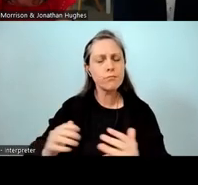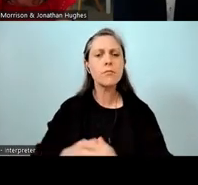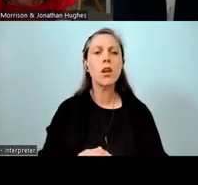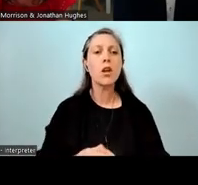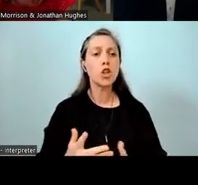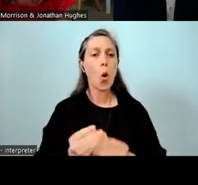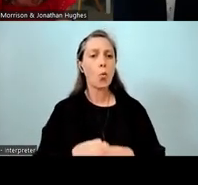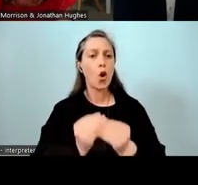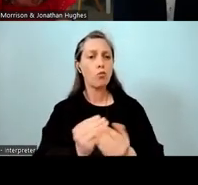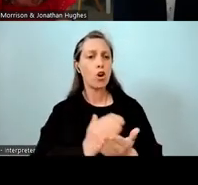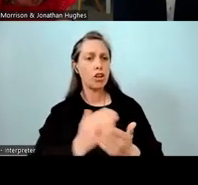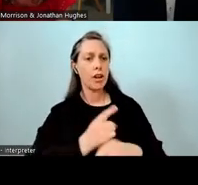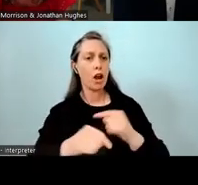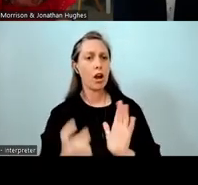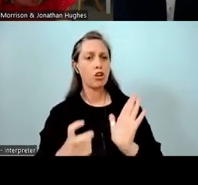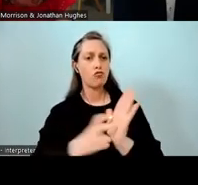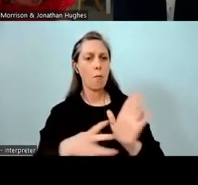in terms of the enrollment criteria.